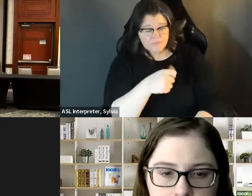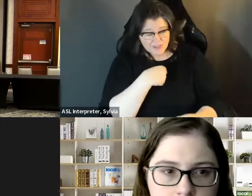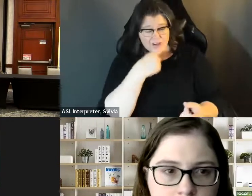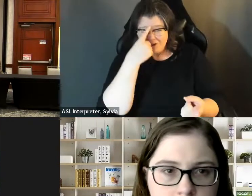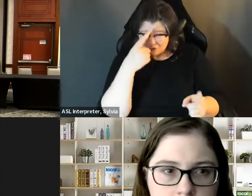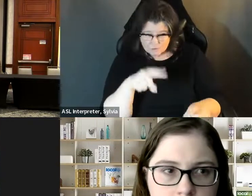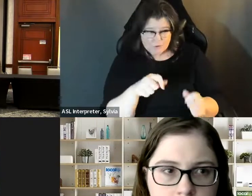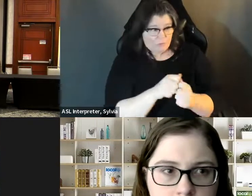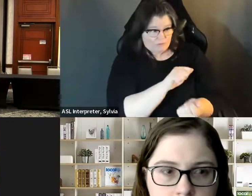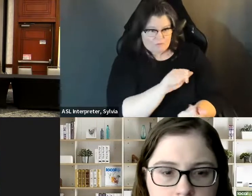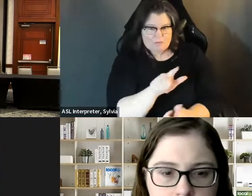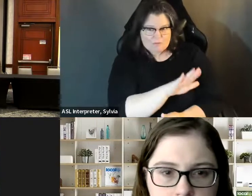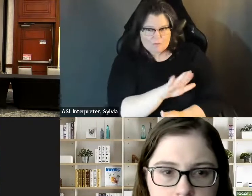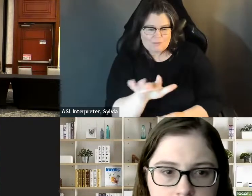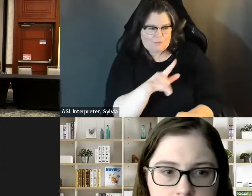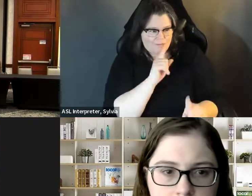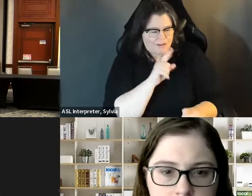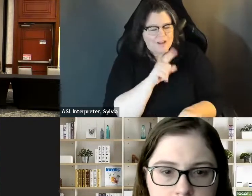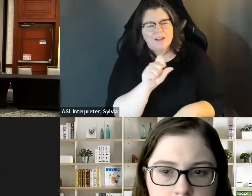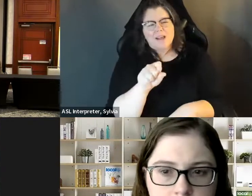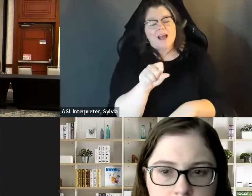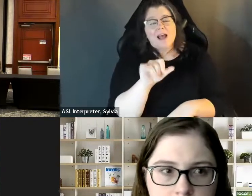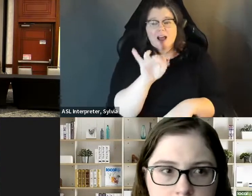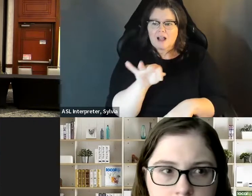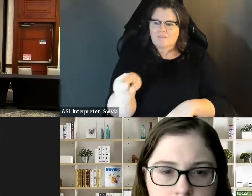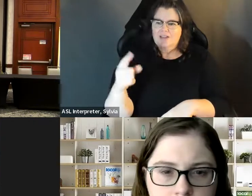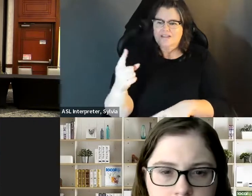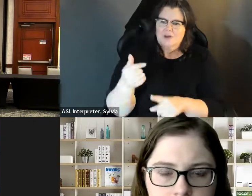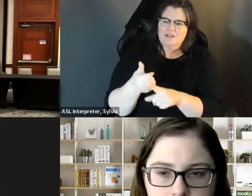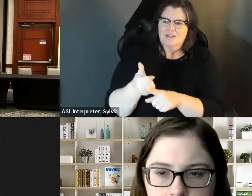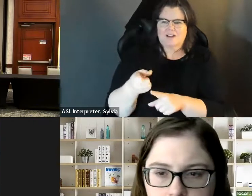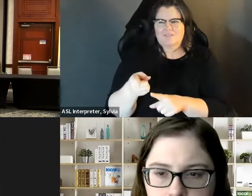definitely agree with what was said. As was mentioned,